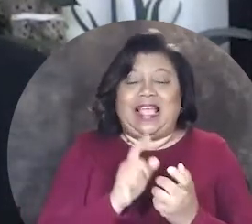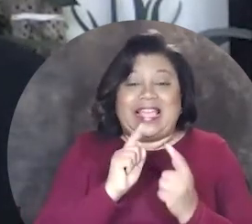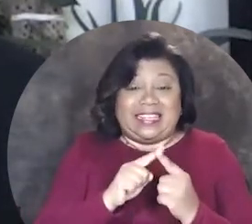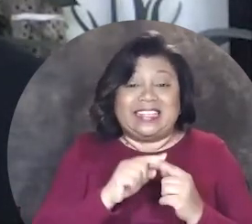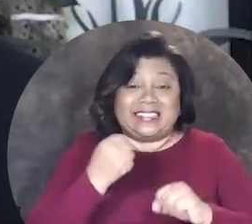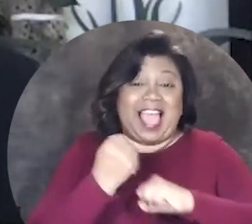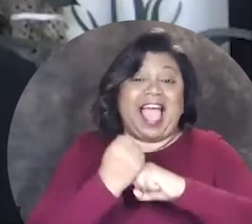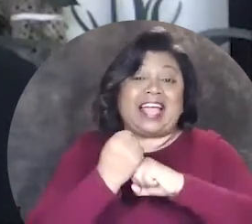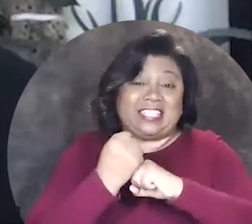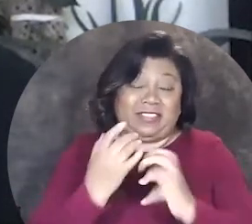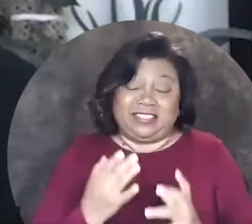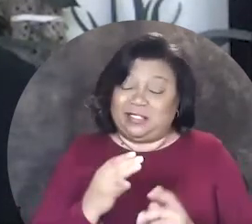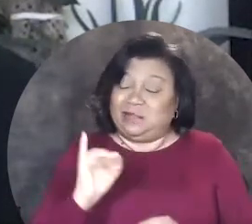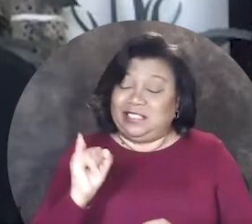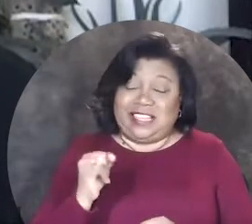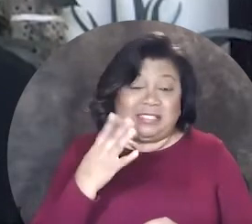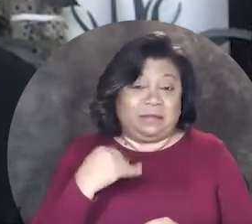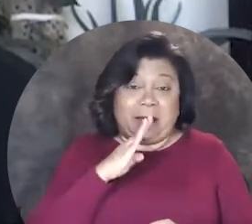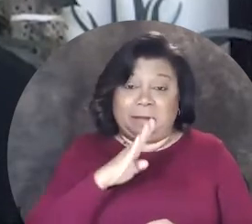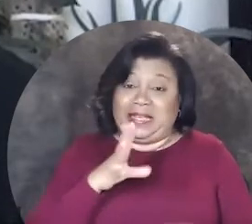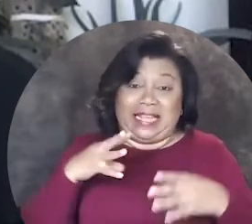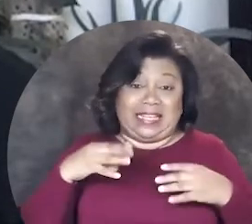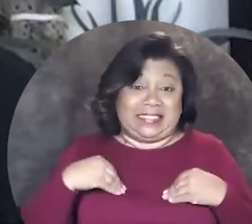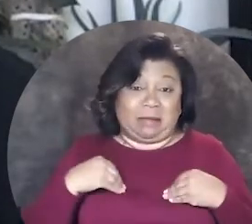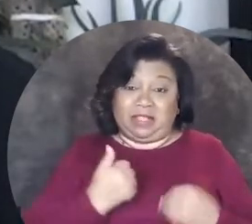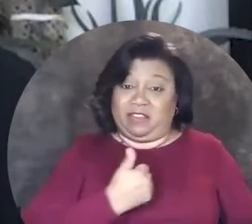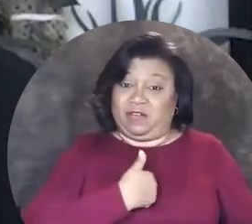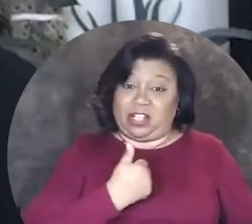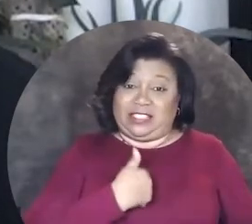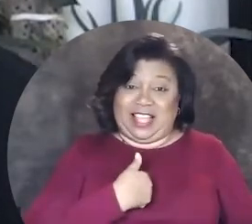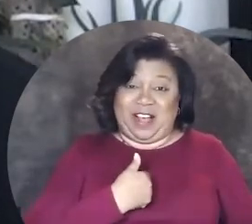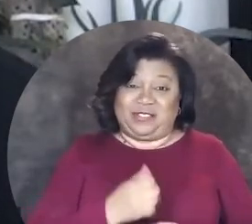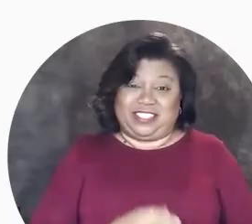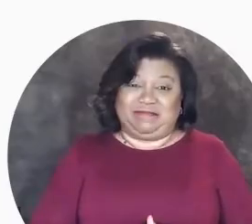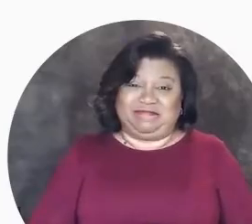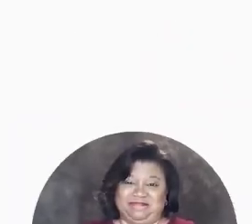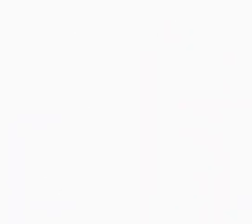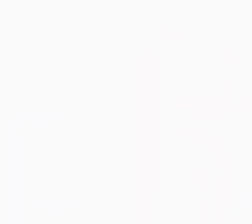it is activism, just by being accepting of ourselves